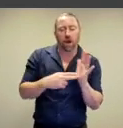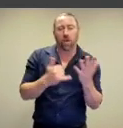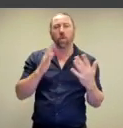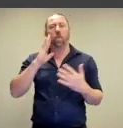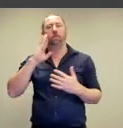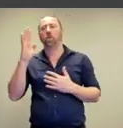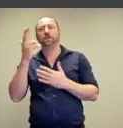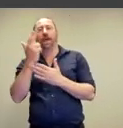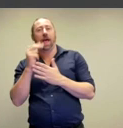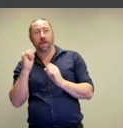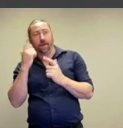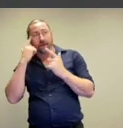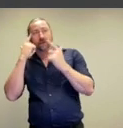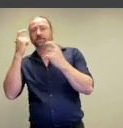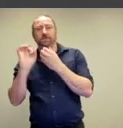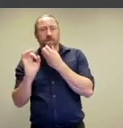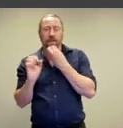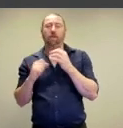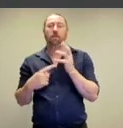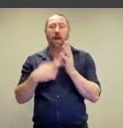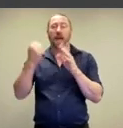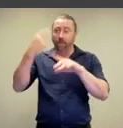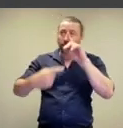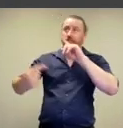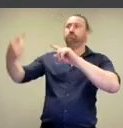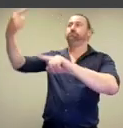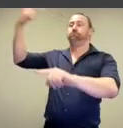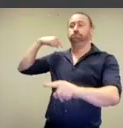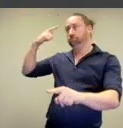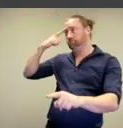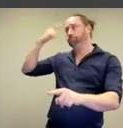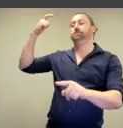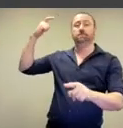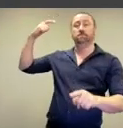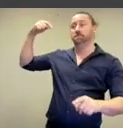Klein or modern artists invented but that this